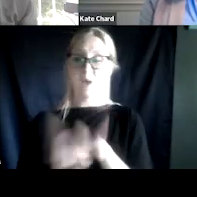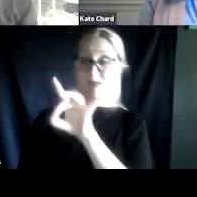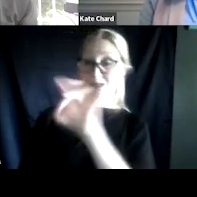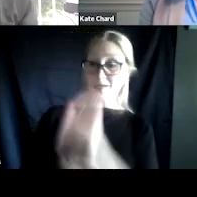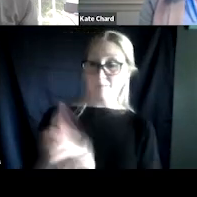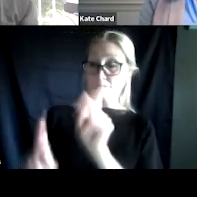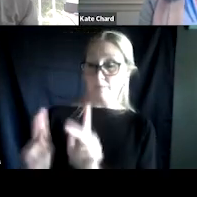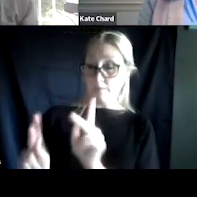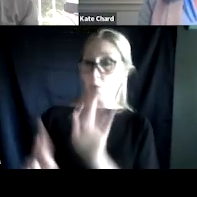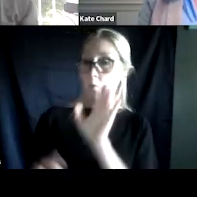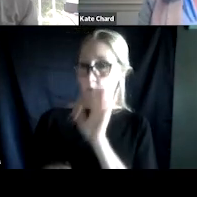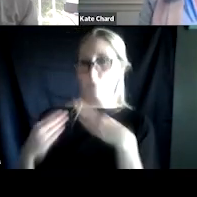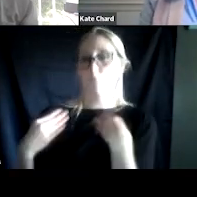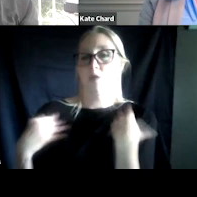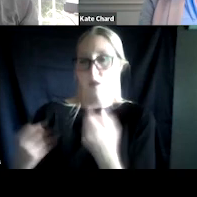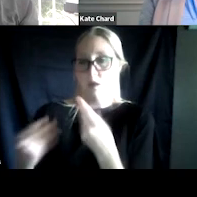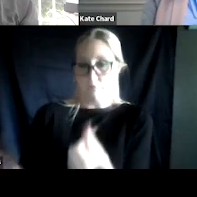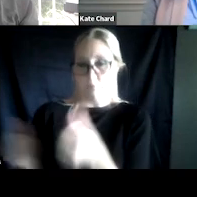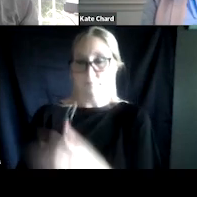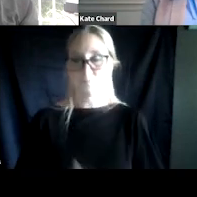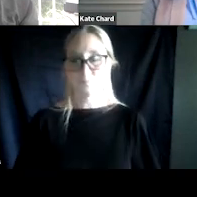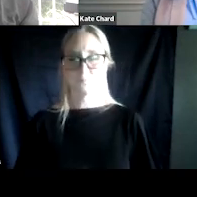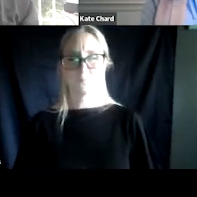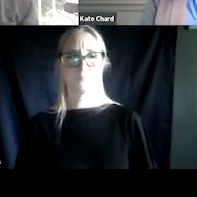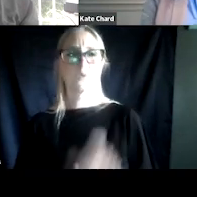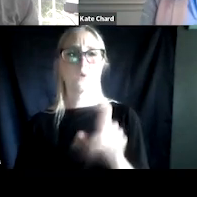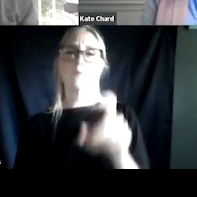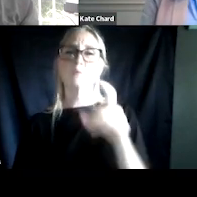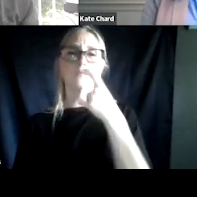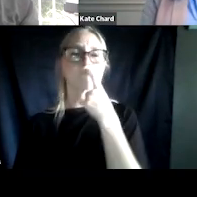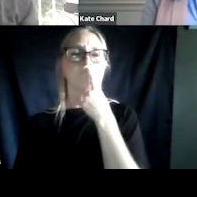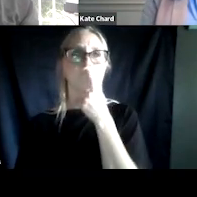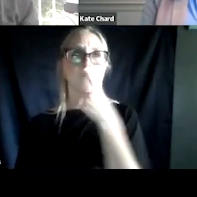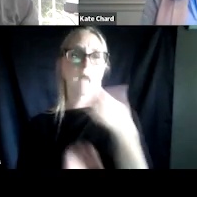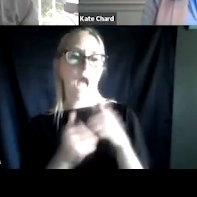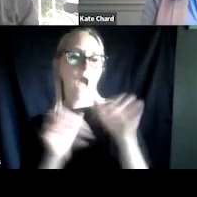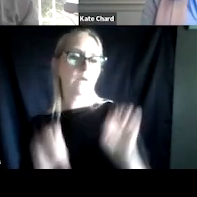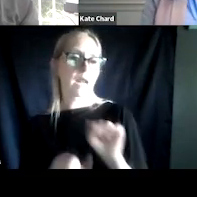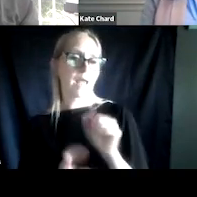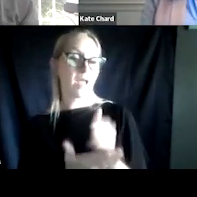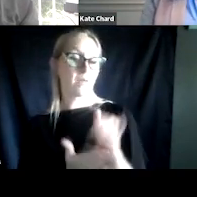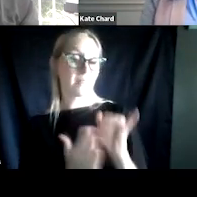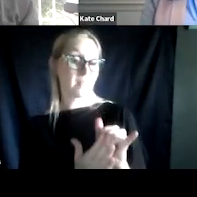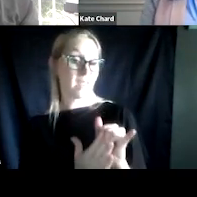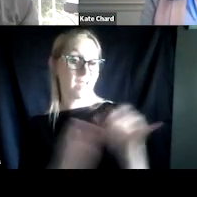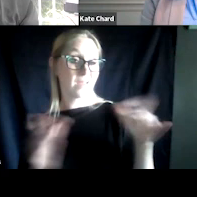So one of the things we need to always keep in our mind is how do I help this person who's part of the 20% recover?